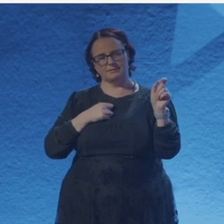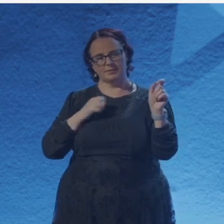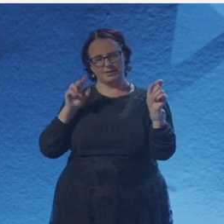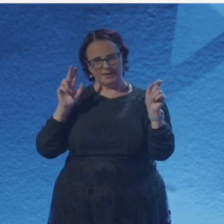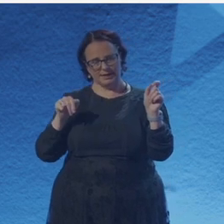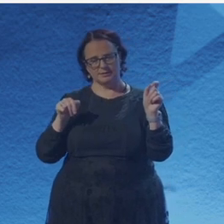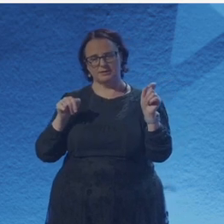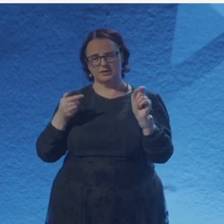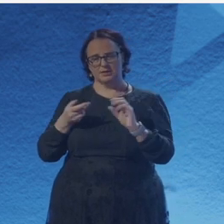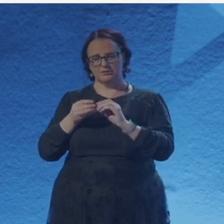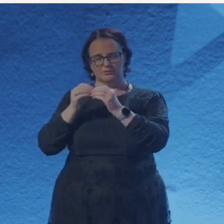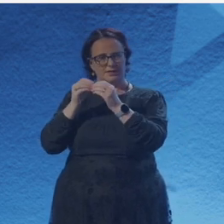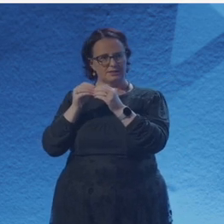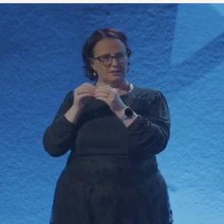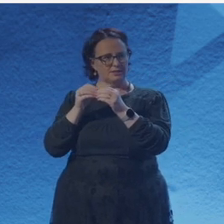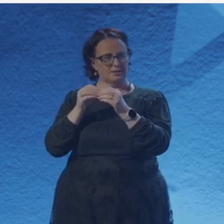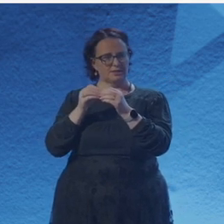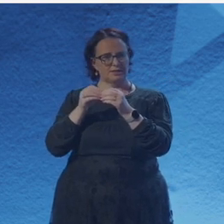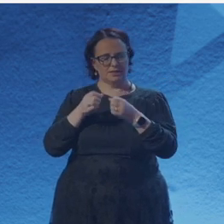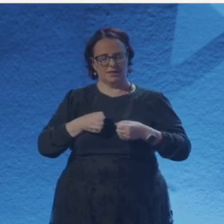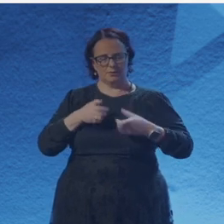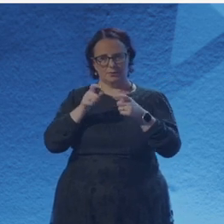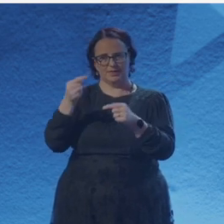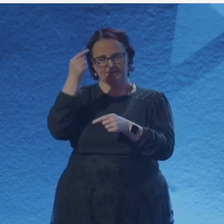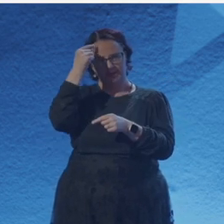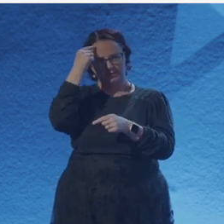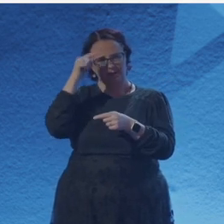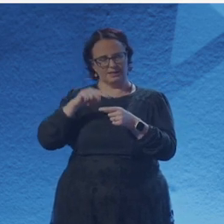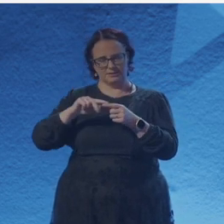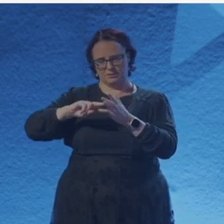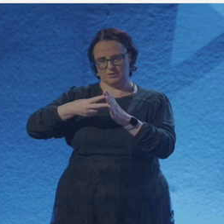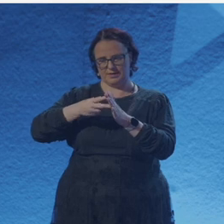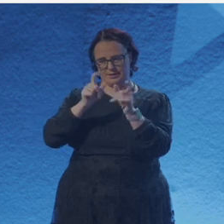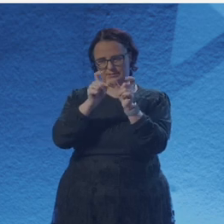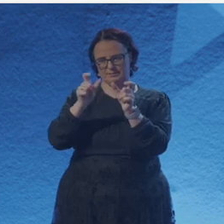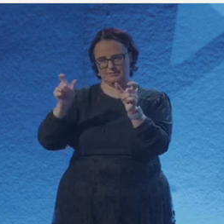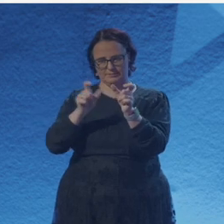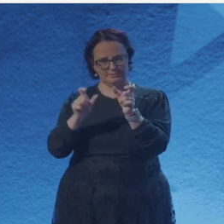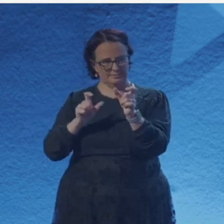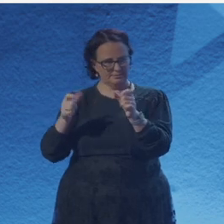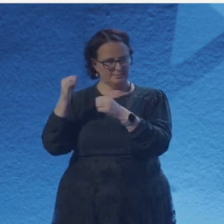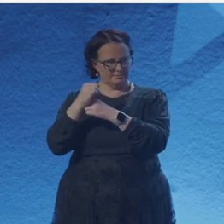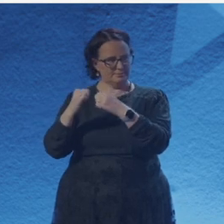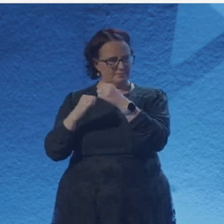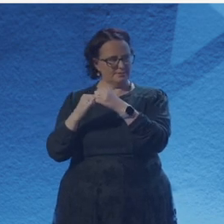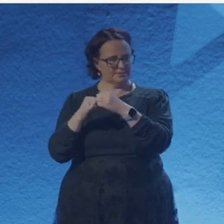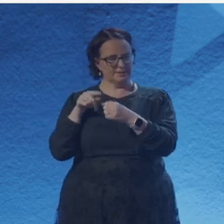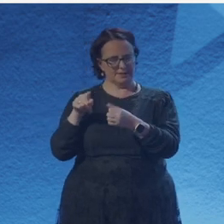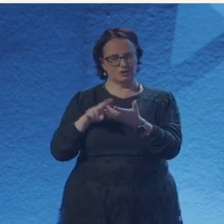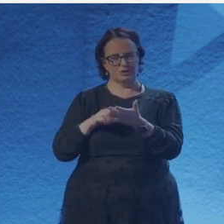And I think as well, I find it really helpful to look to scientists and to see the discipline and arrangement of their thoughts